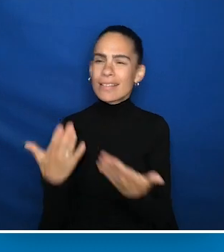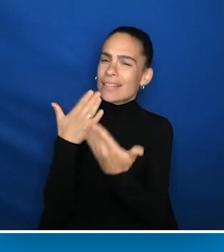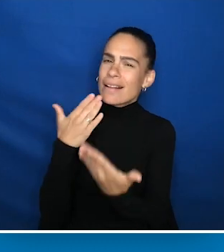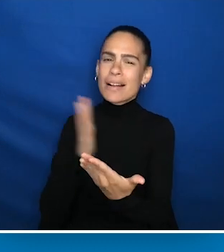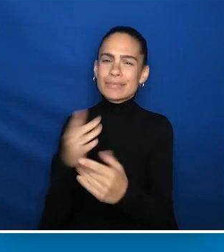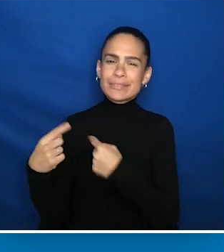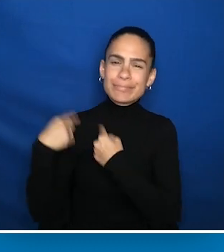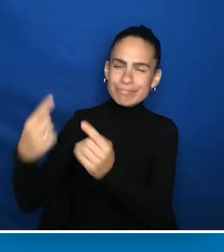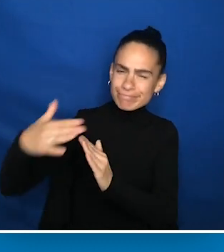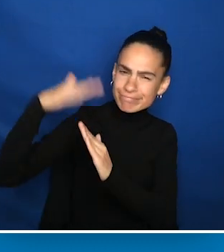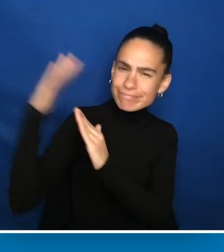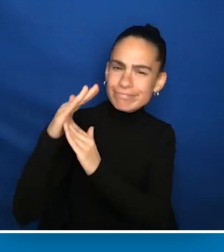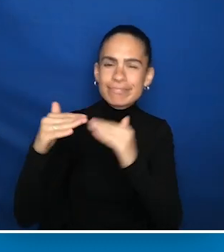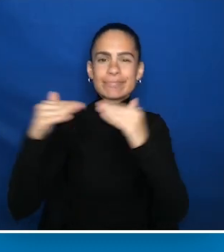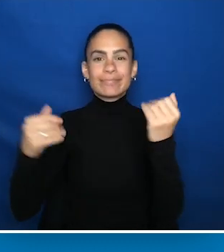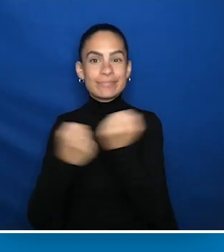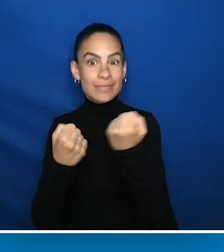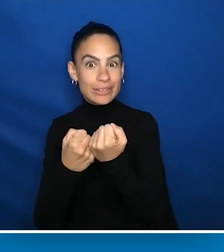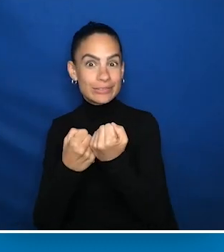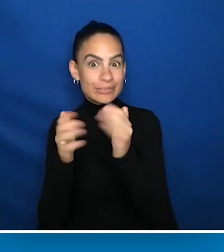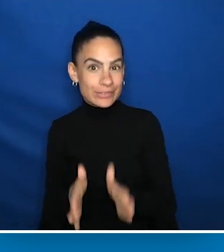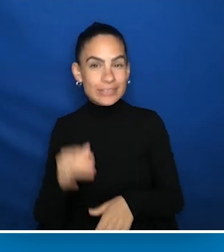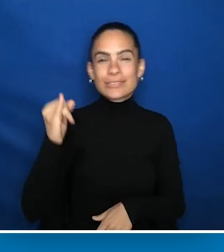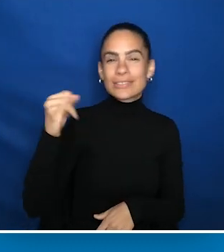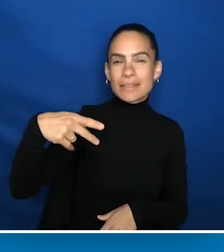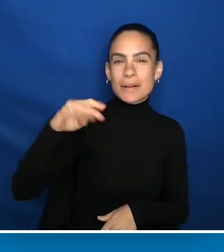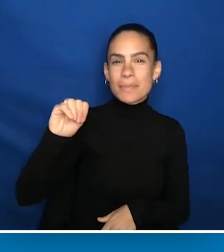I want to thank our longtime Leadership Level sponsor, JPMorgan Chase,